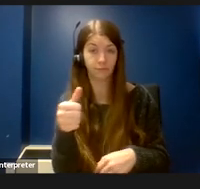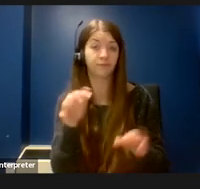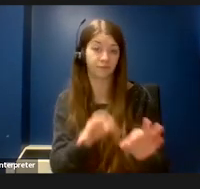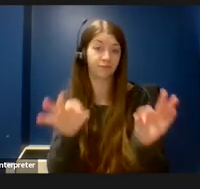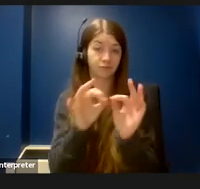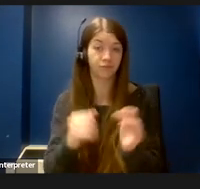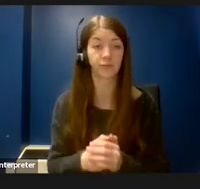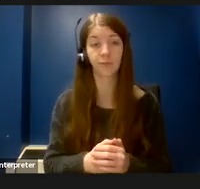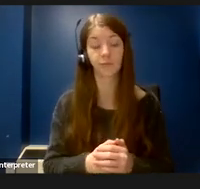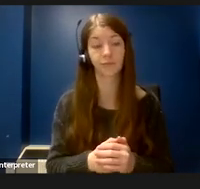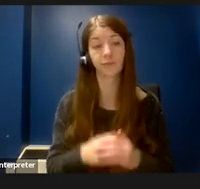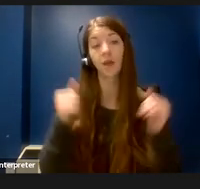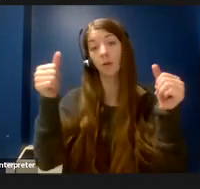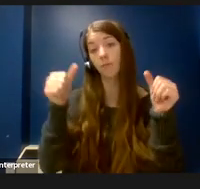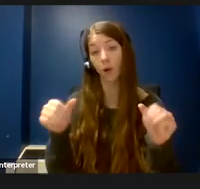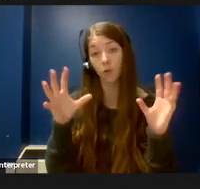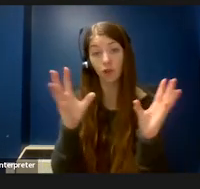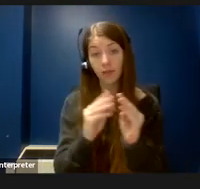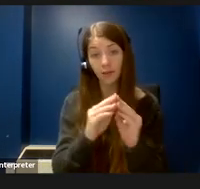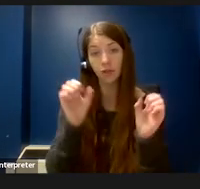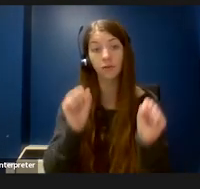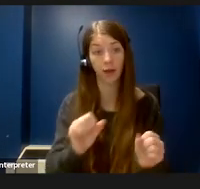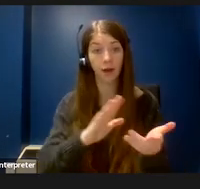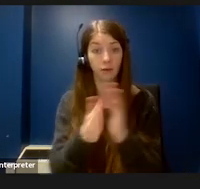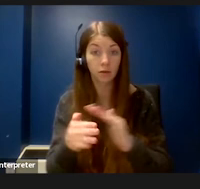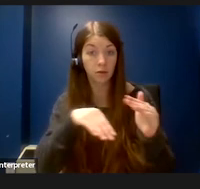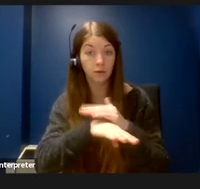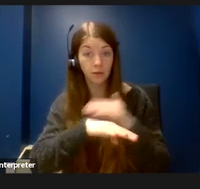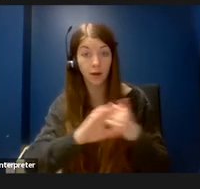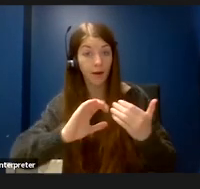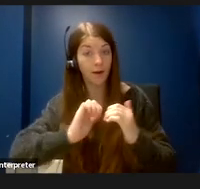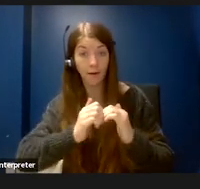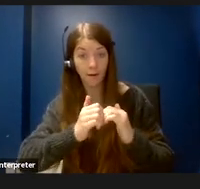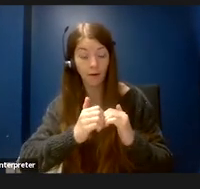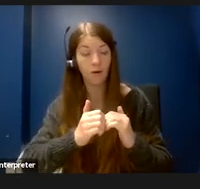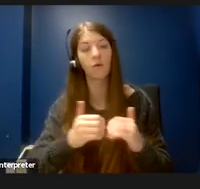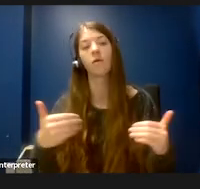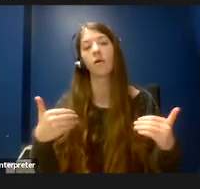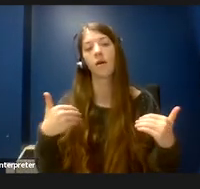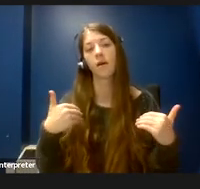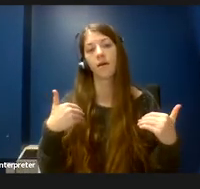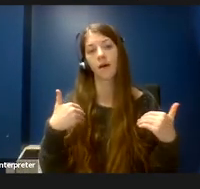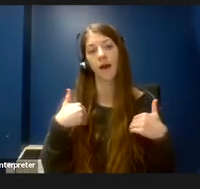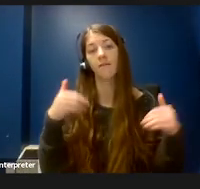Poster sessions can be made accessible by posting posters and making them available online